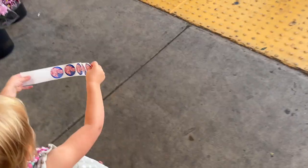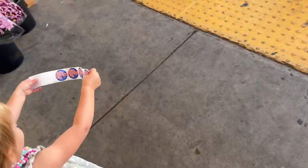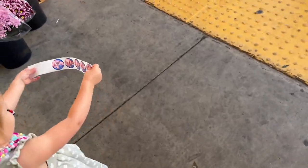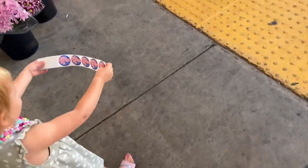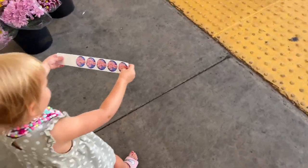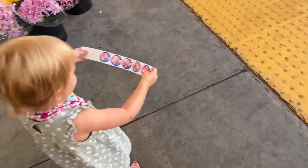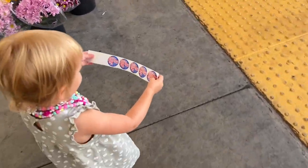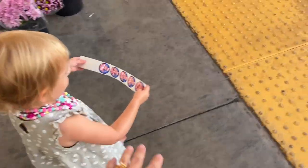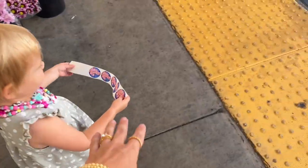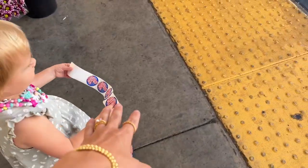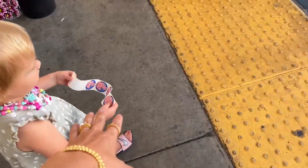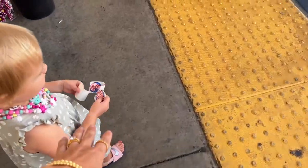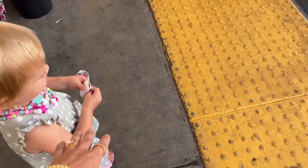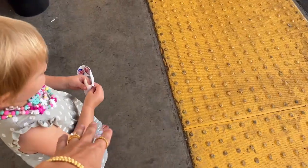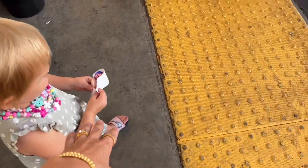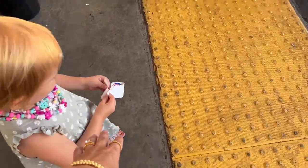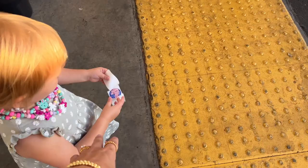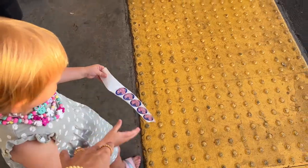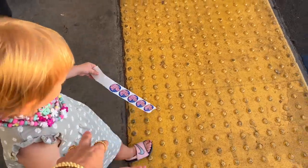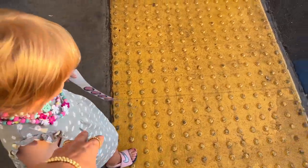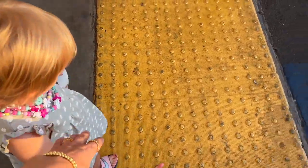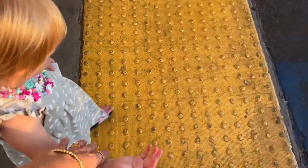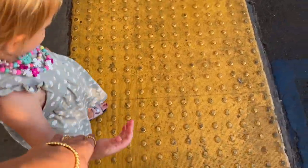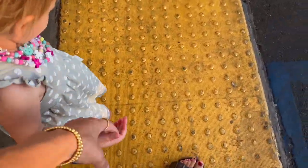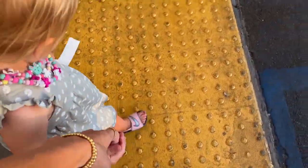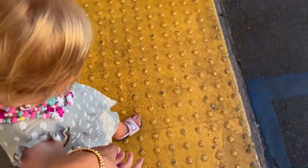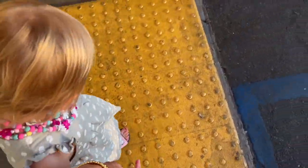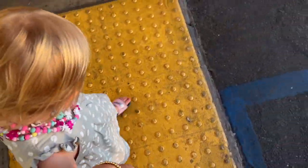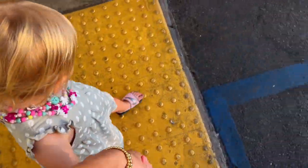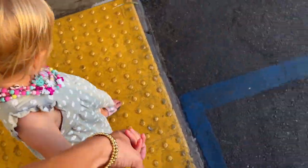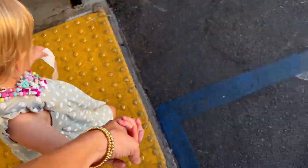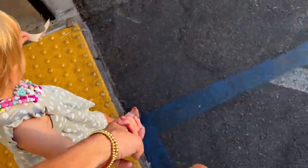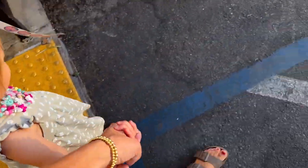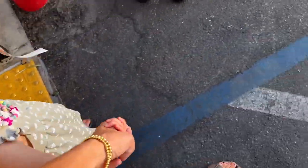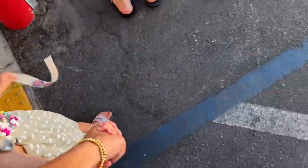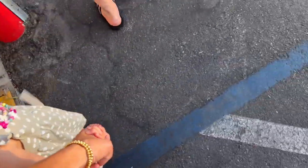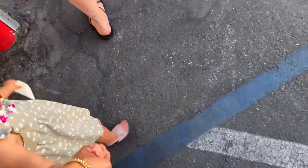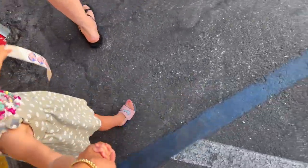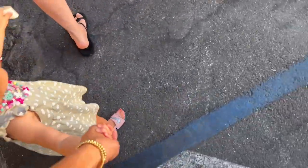Okay, you gotta hold me hand. Thank you.